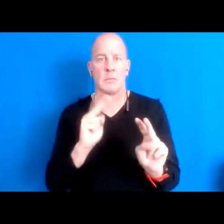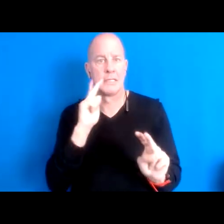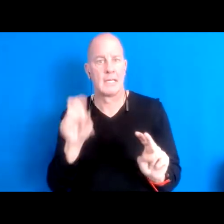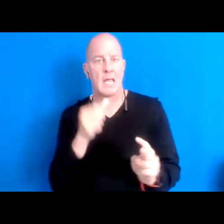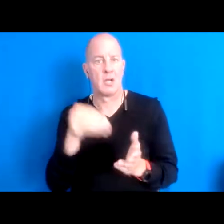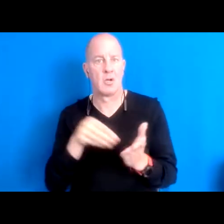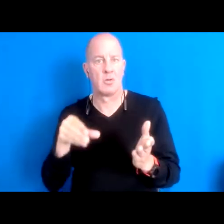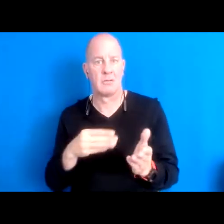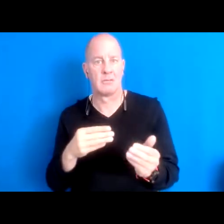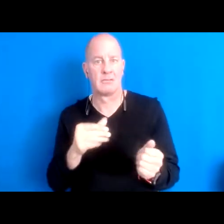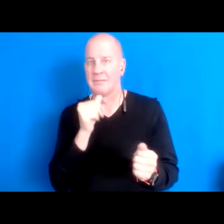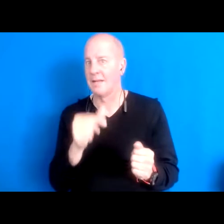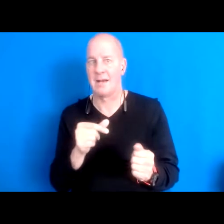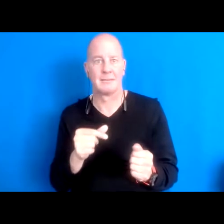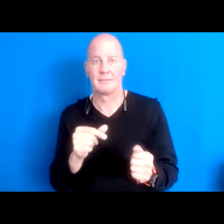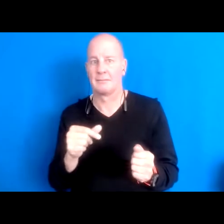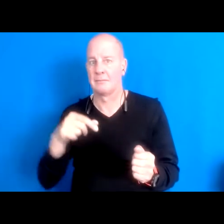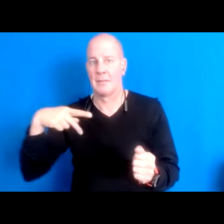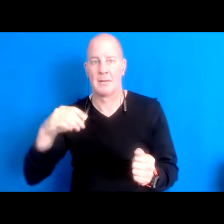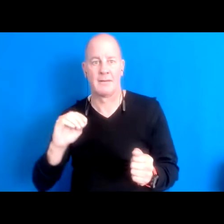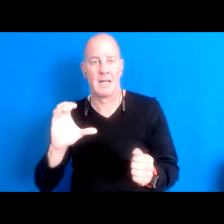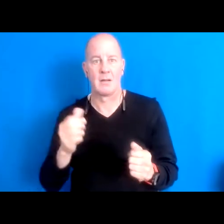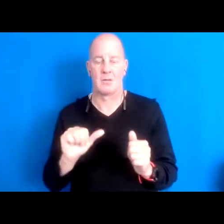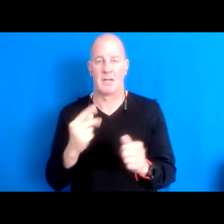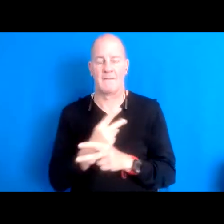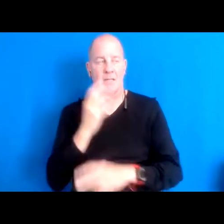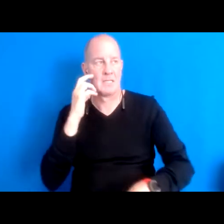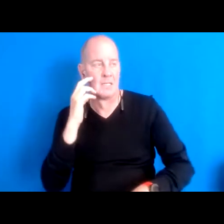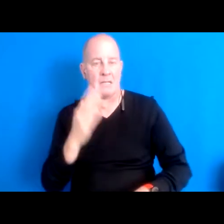16:01:33 And for a long time wrestled with wondering what my place was as a someone I